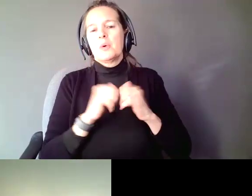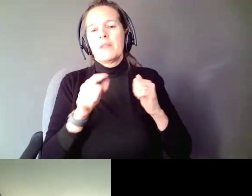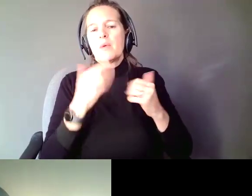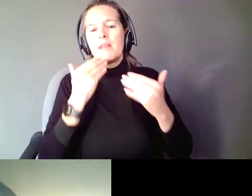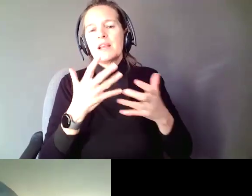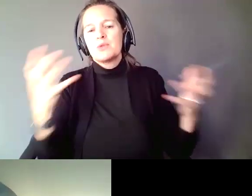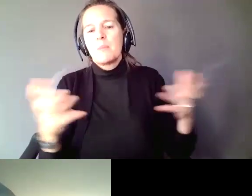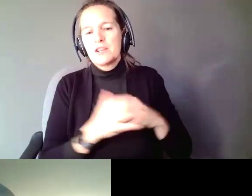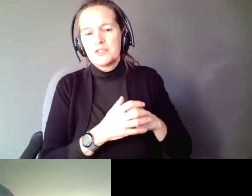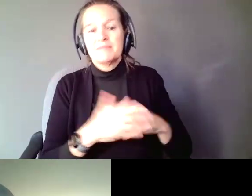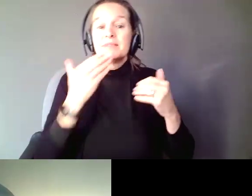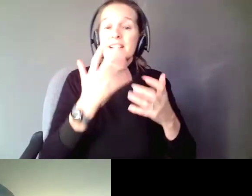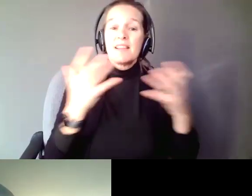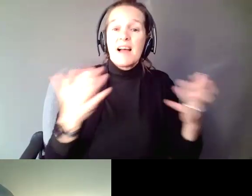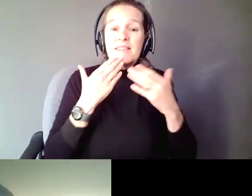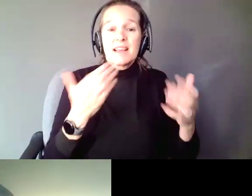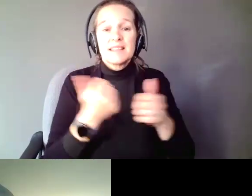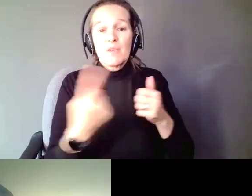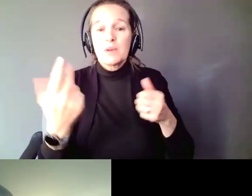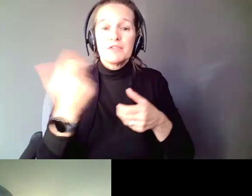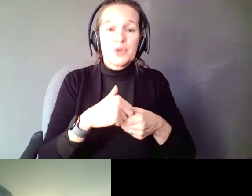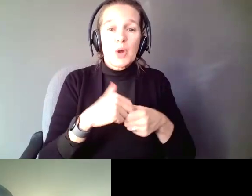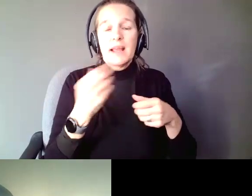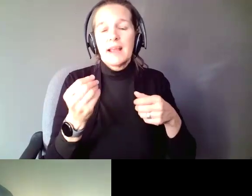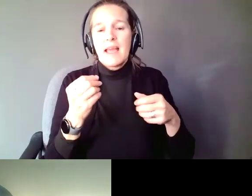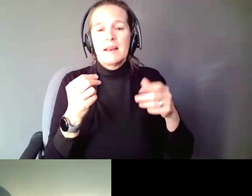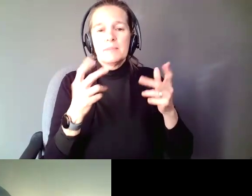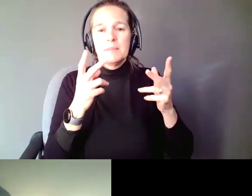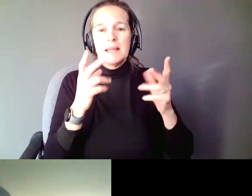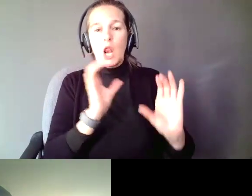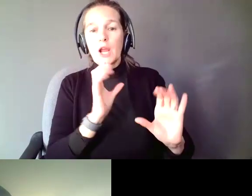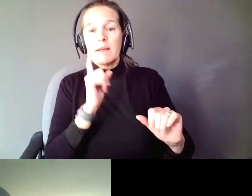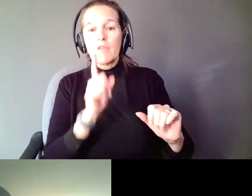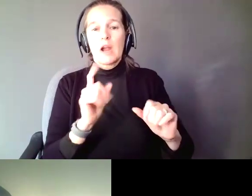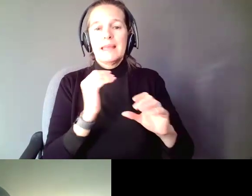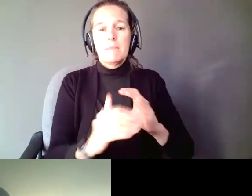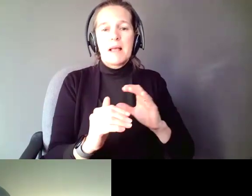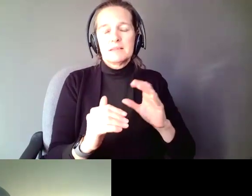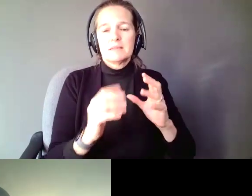Thank you for joining, everyone, and look for the emails to get the information,